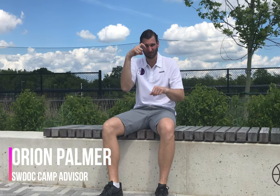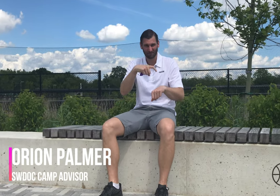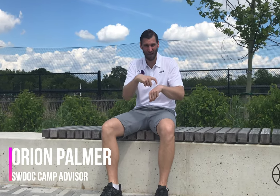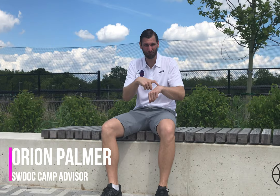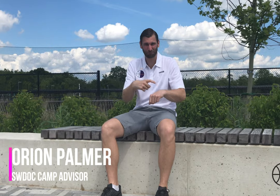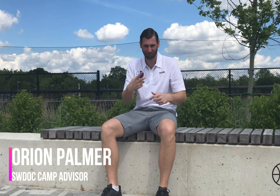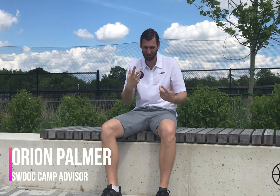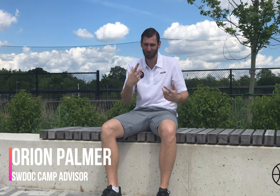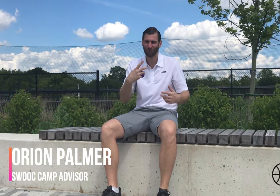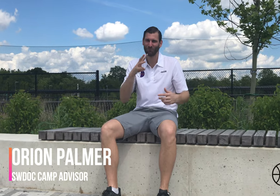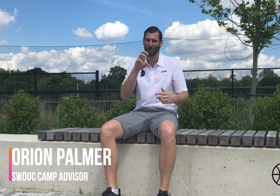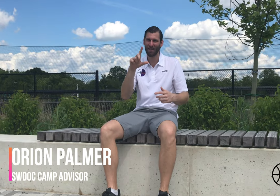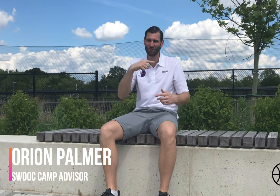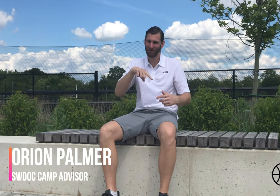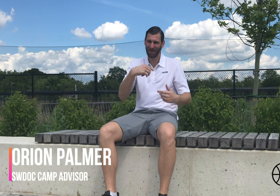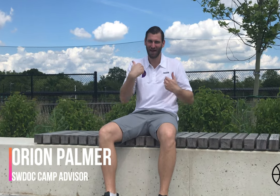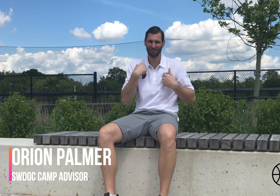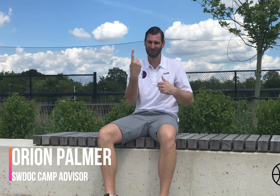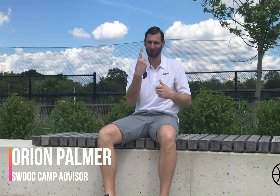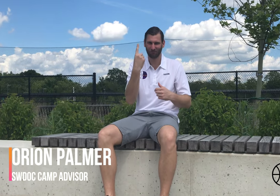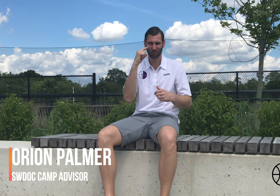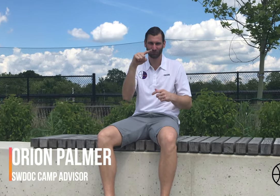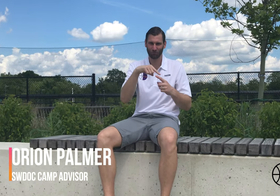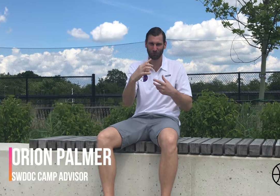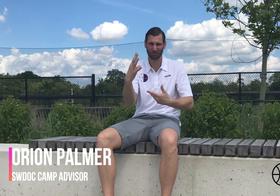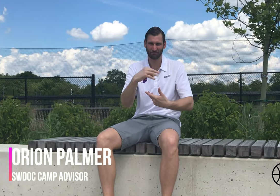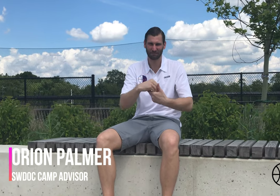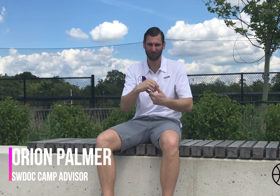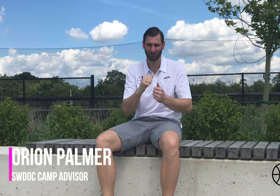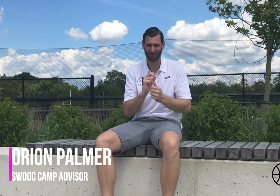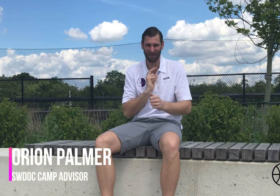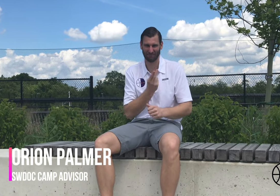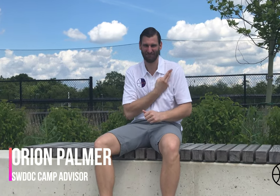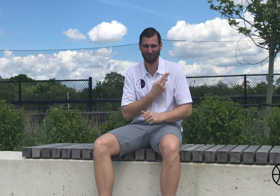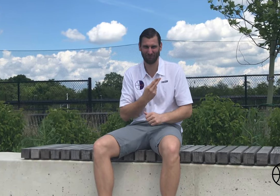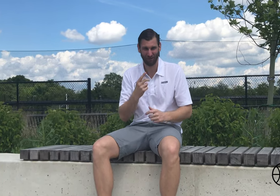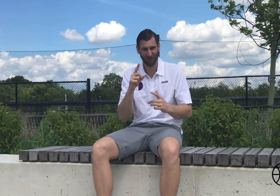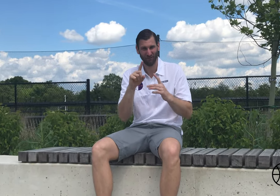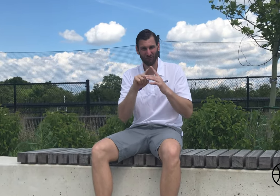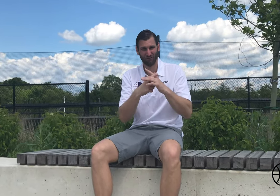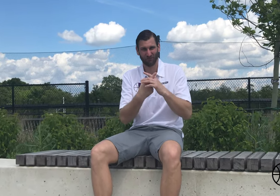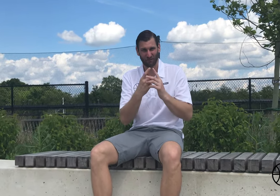Orion: Are you trying to do something for the summer time? Well, we have something for you to participate with us.